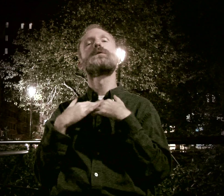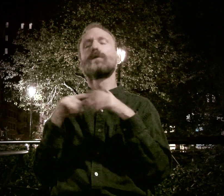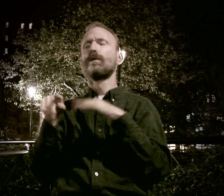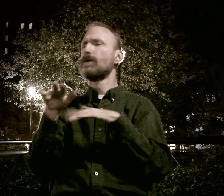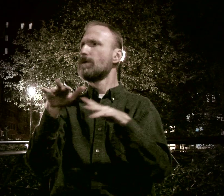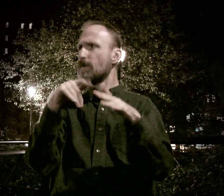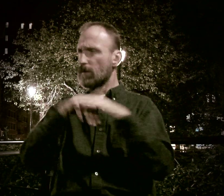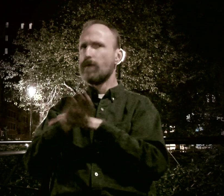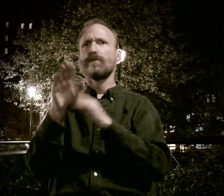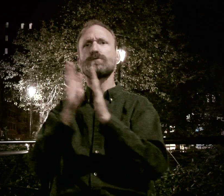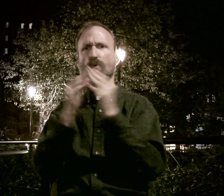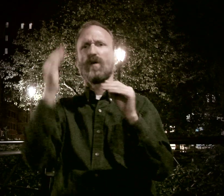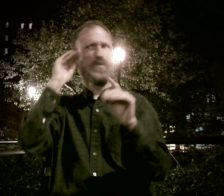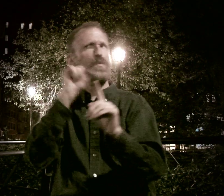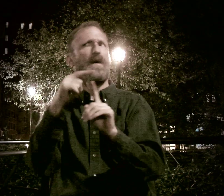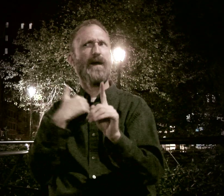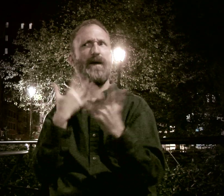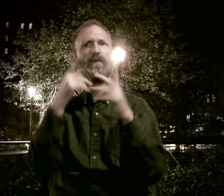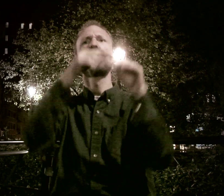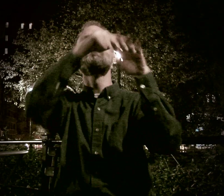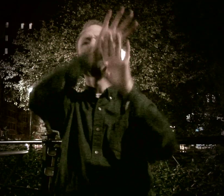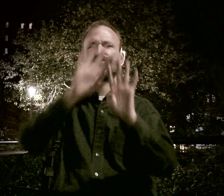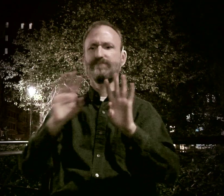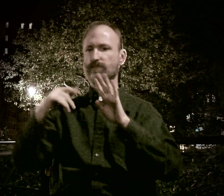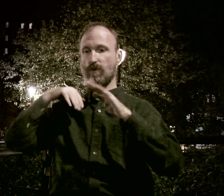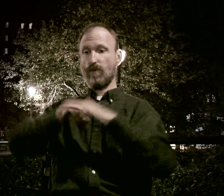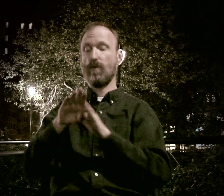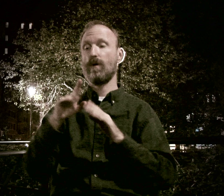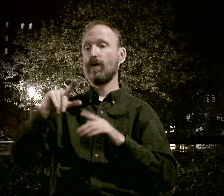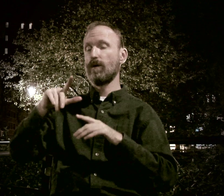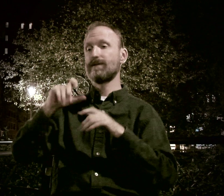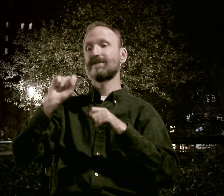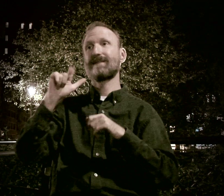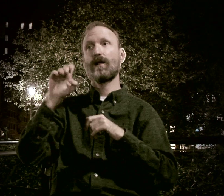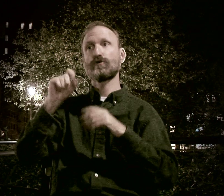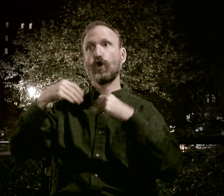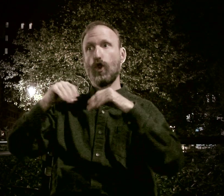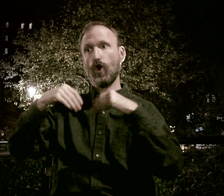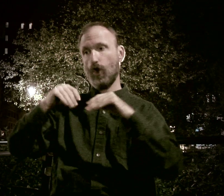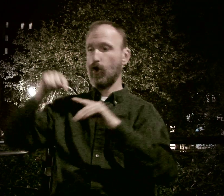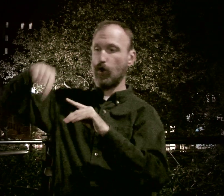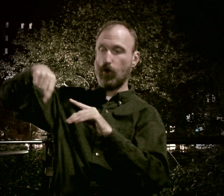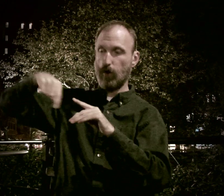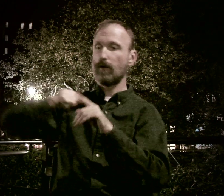So I went into the bookstore and I knew they had...you know how bookstores are where you come in